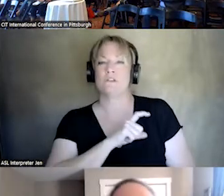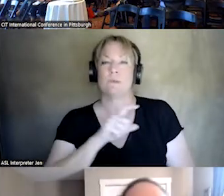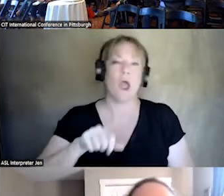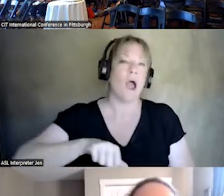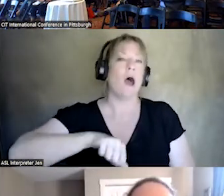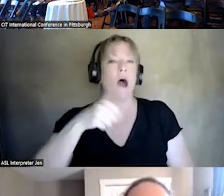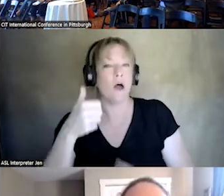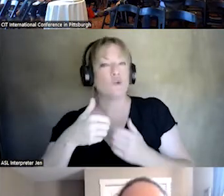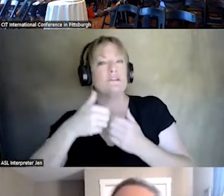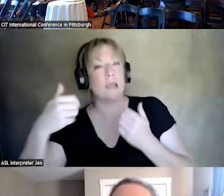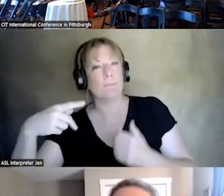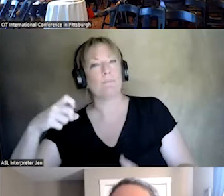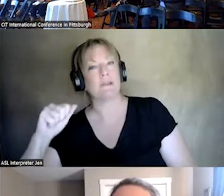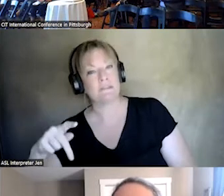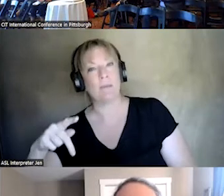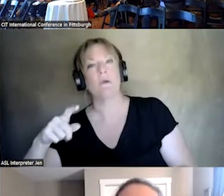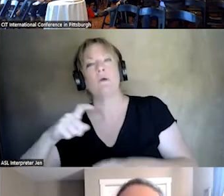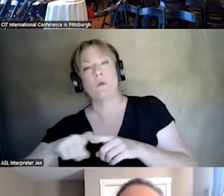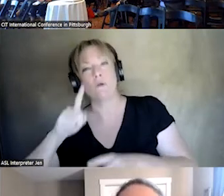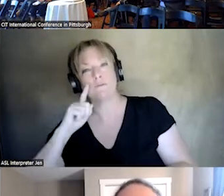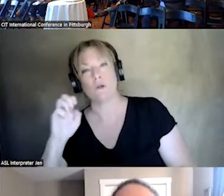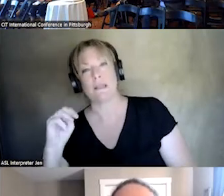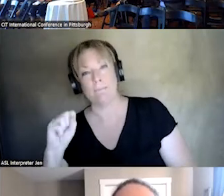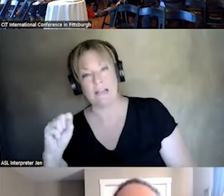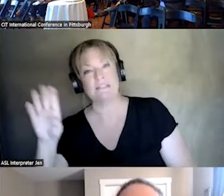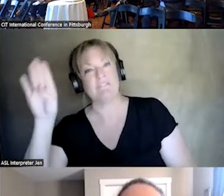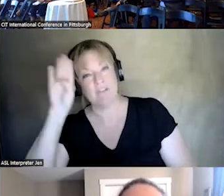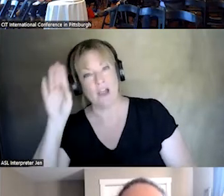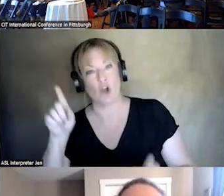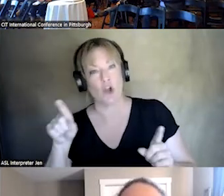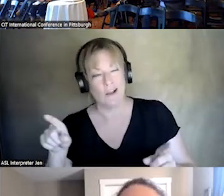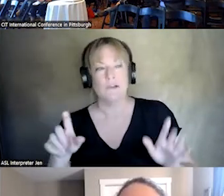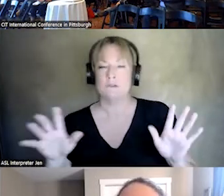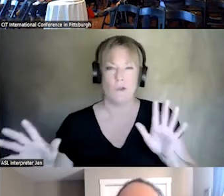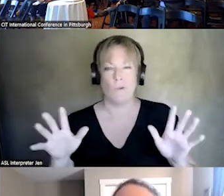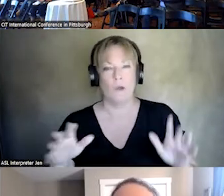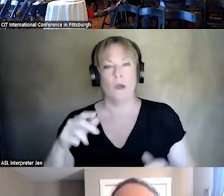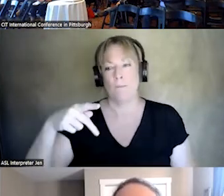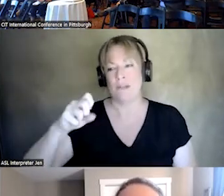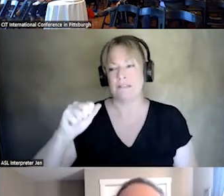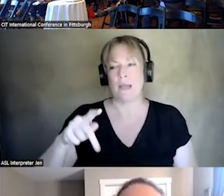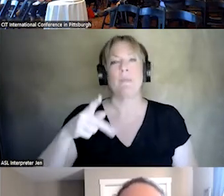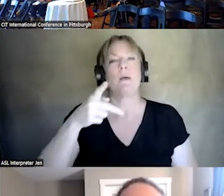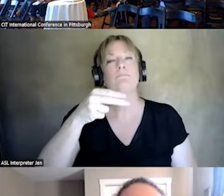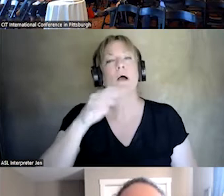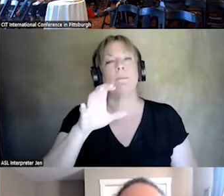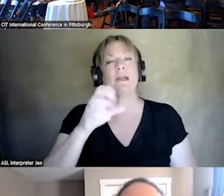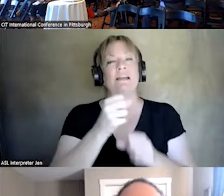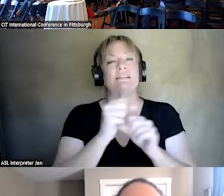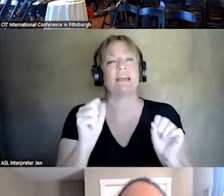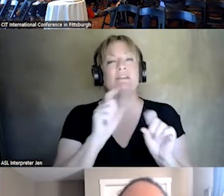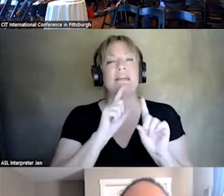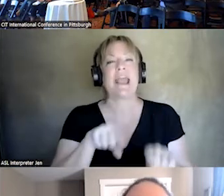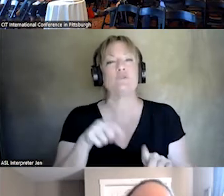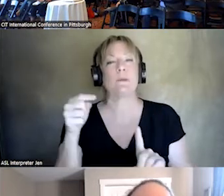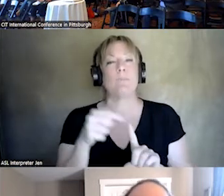TO GET THE CALL TO DISPATCH ETCH MS AND FIRE. PUBLIC SAFETY ANSWERING POINT. IT COULD MEAN WHO